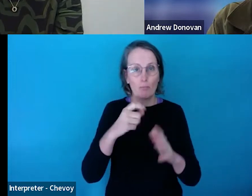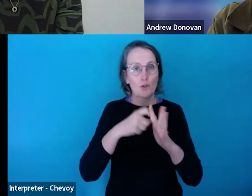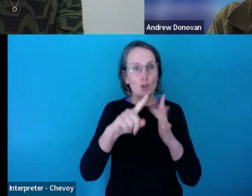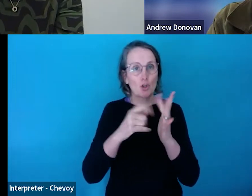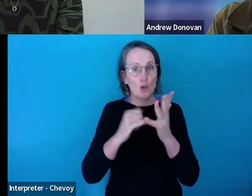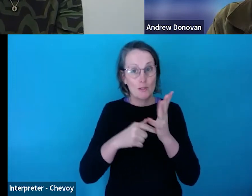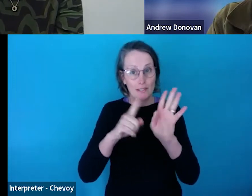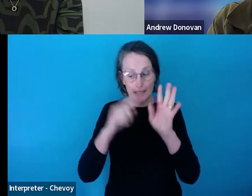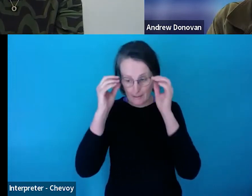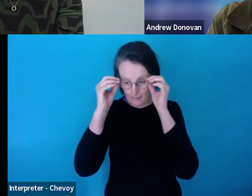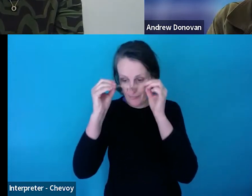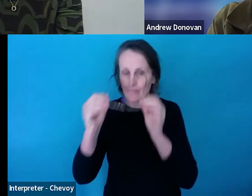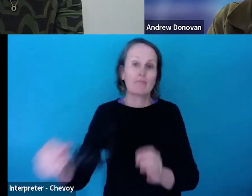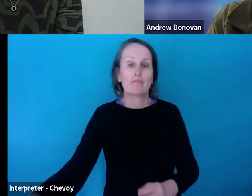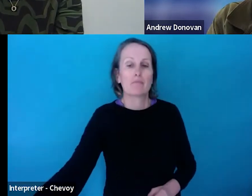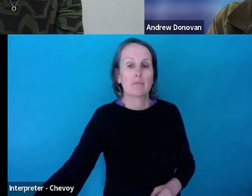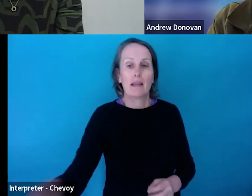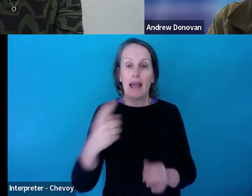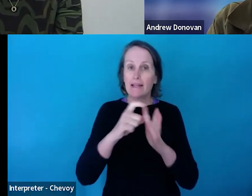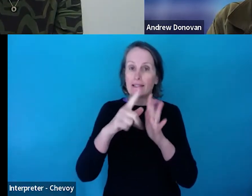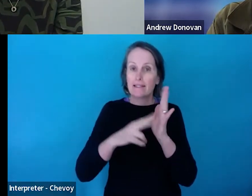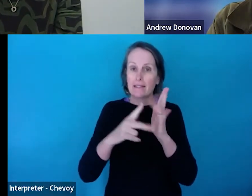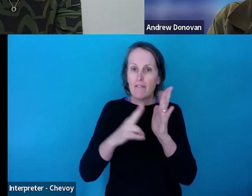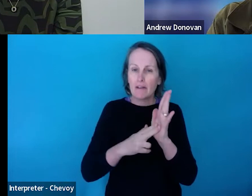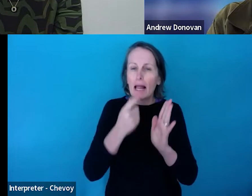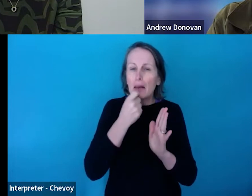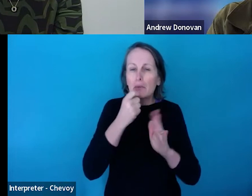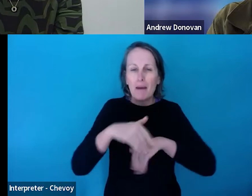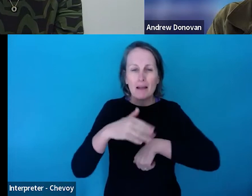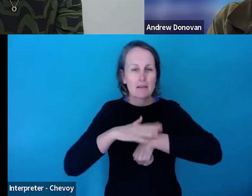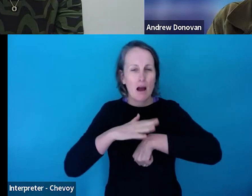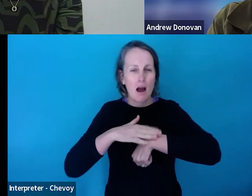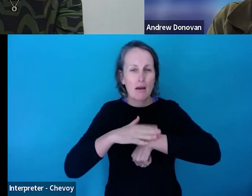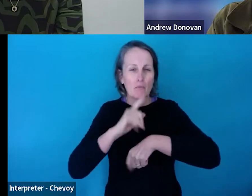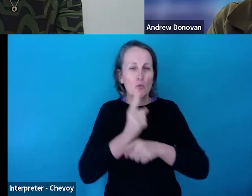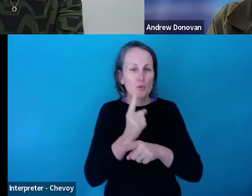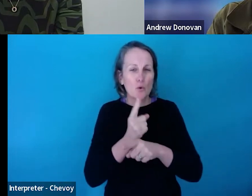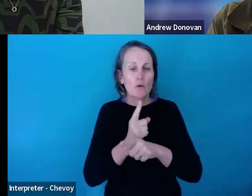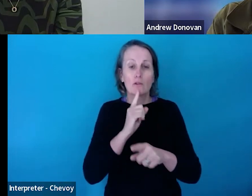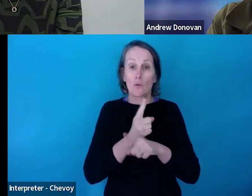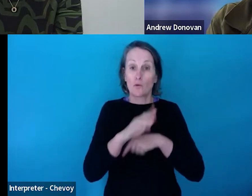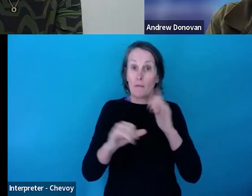Devon. A bit around timing. So it's about - can the funding be used for a